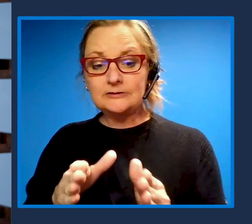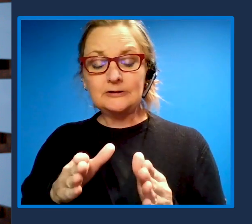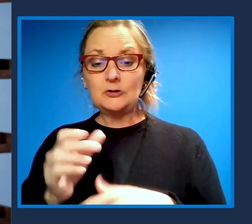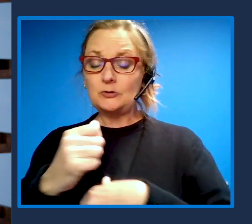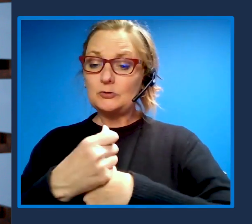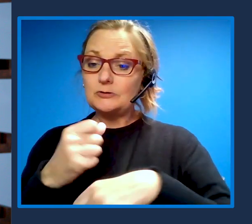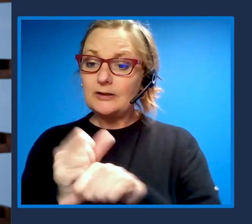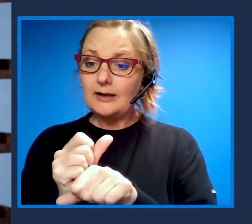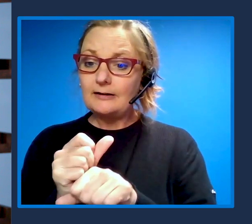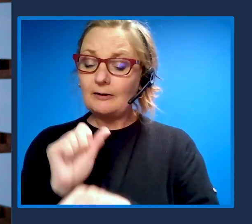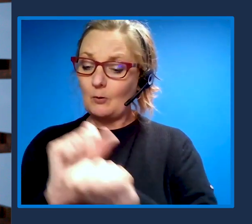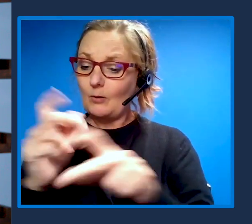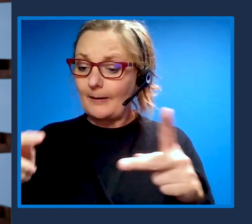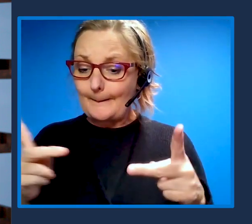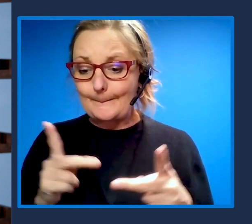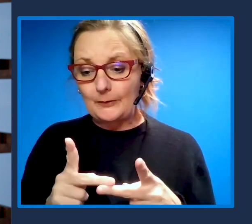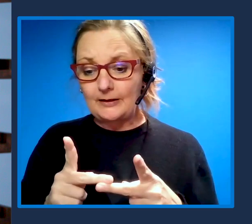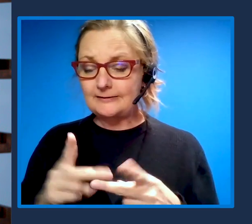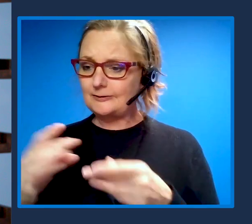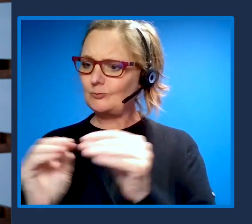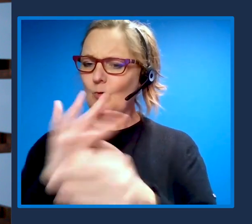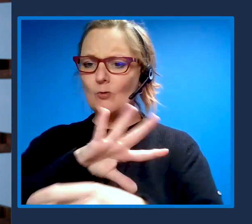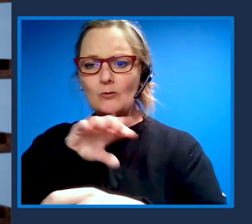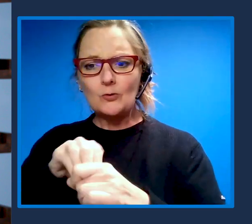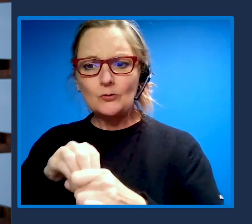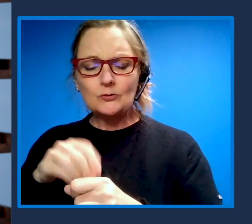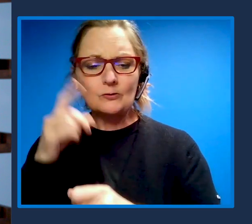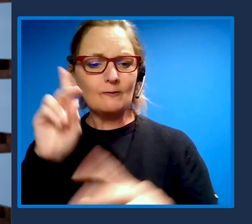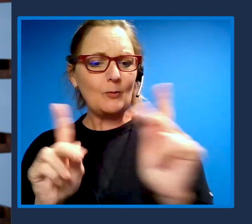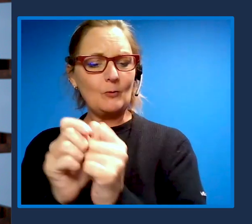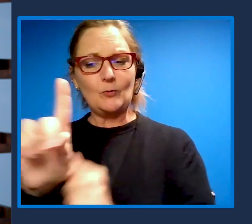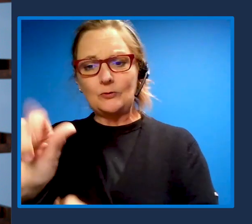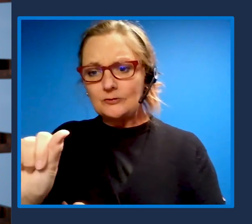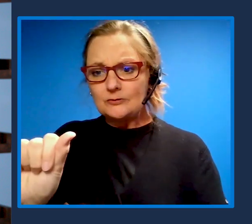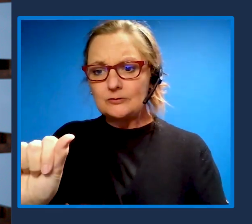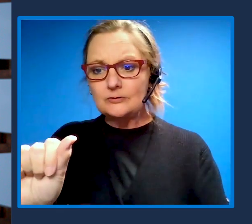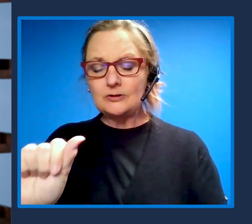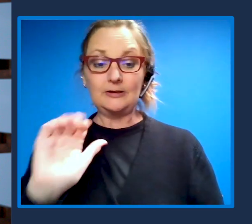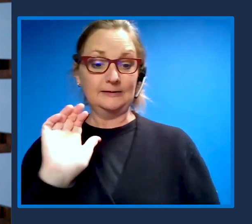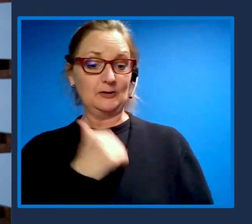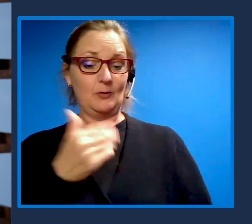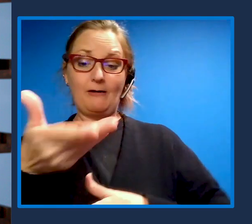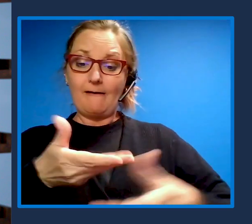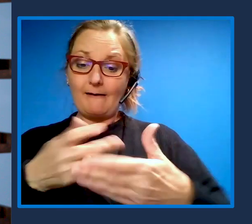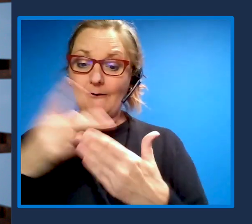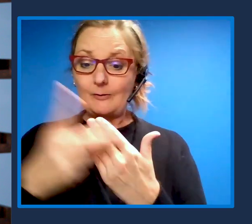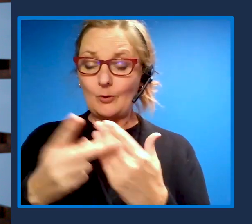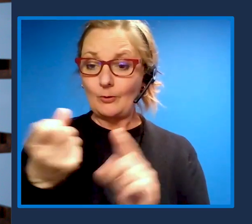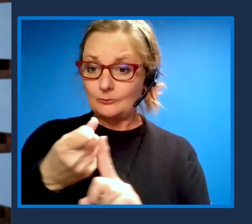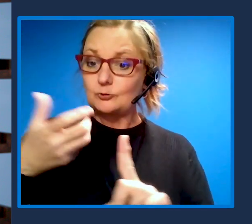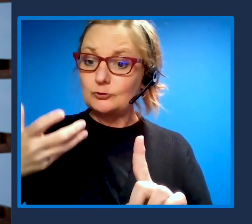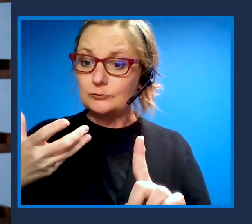At Microsoft we are broadening our own inclusive hiring programs, and empowering our partners and suppliers to do the same.